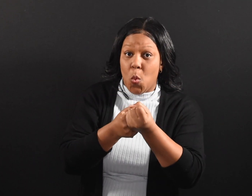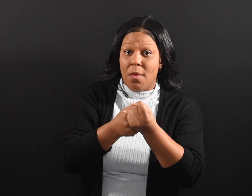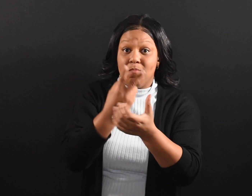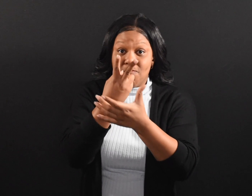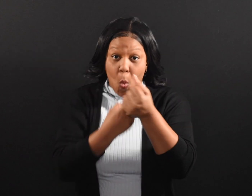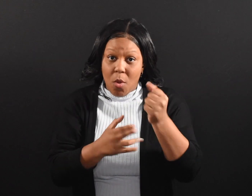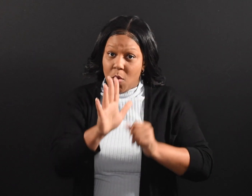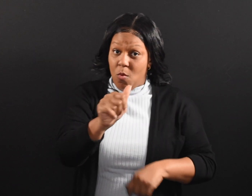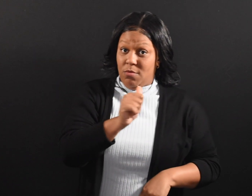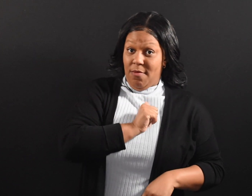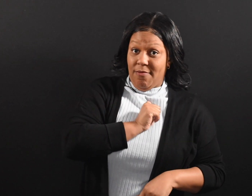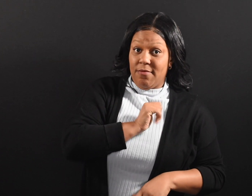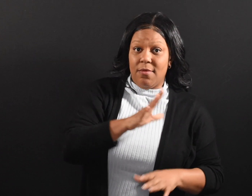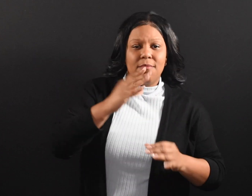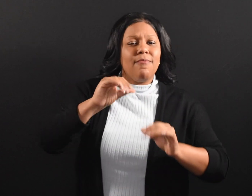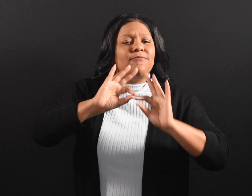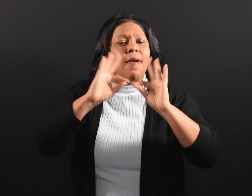and your family’s mental well-being.